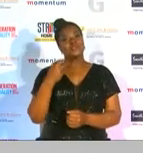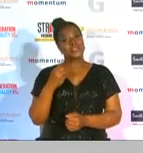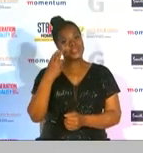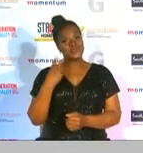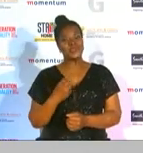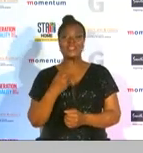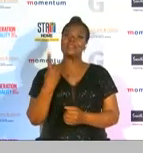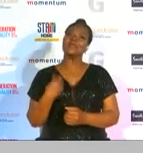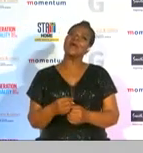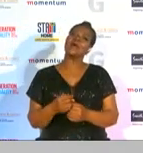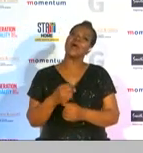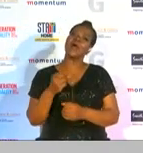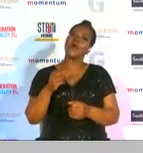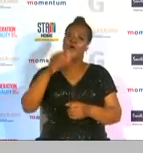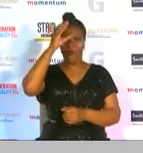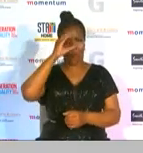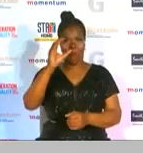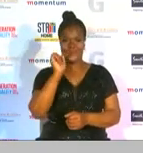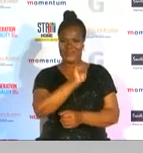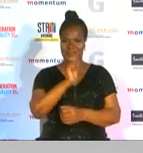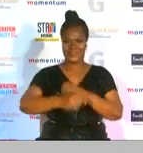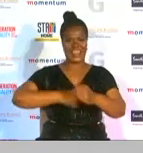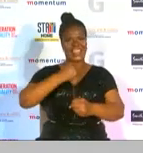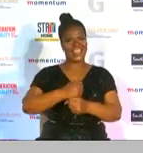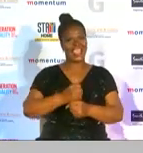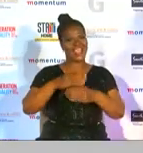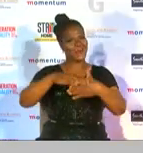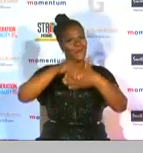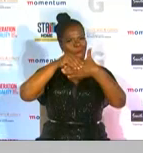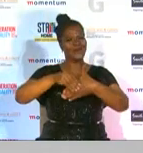coach of the year congratulations to desiree ellis now to